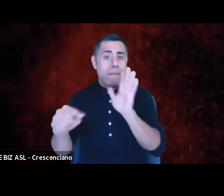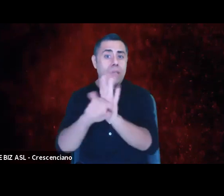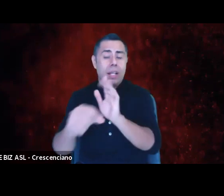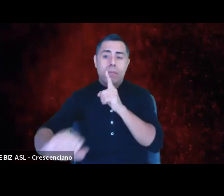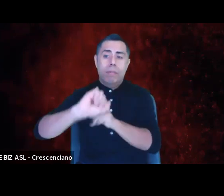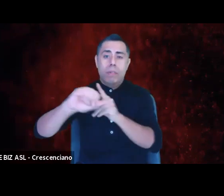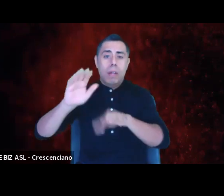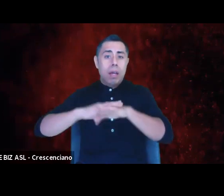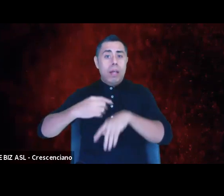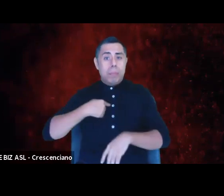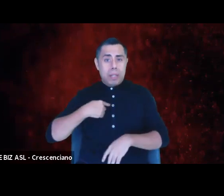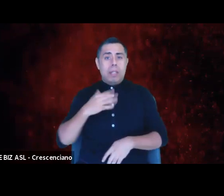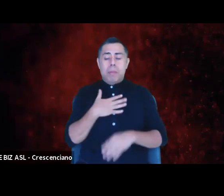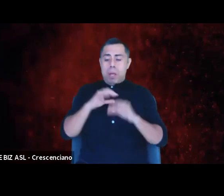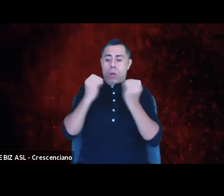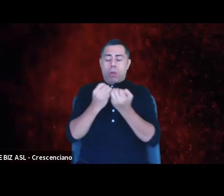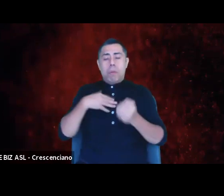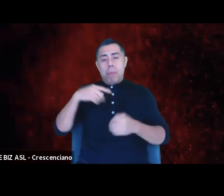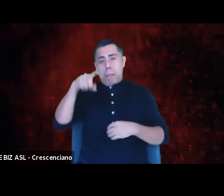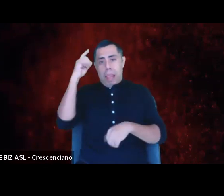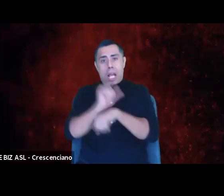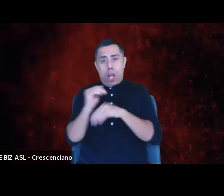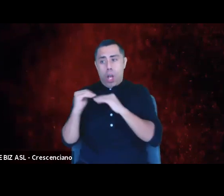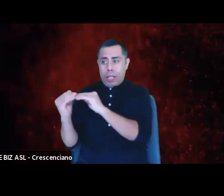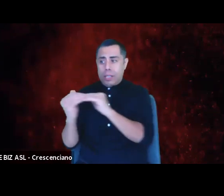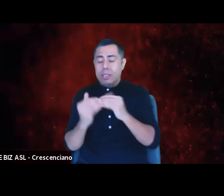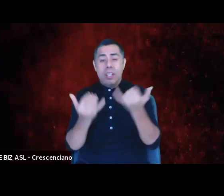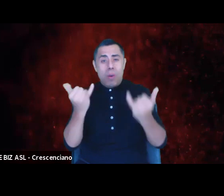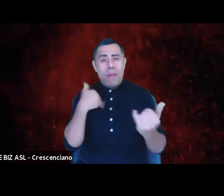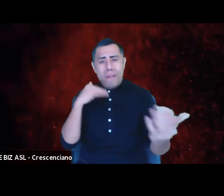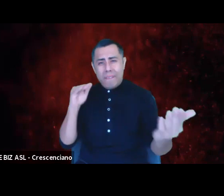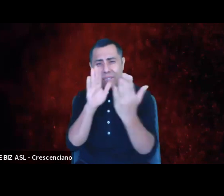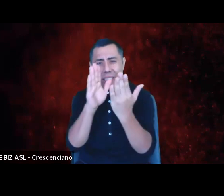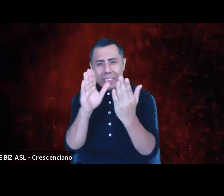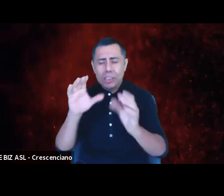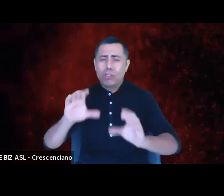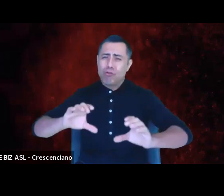or my black colleagues. We are facing a crisis in moral leadership.